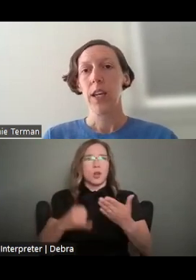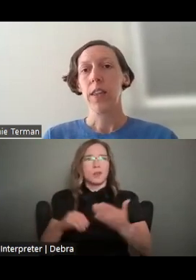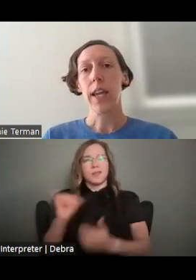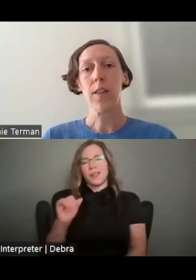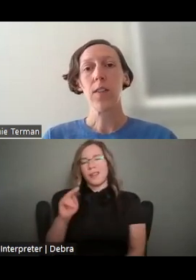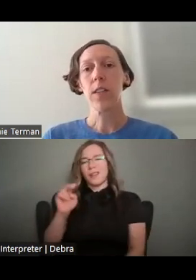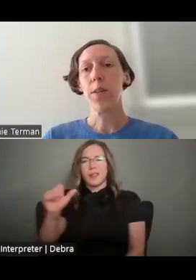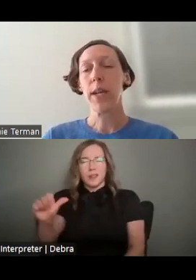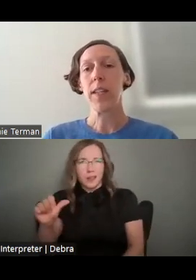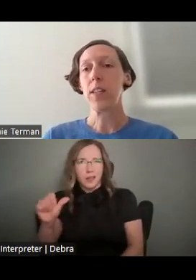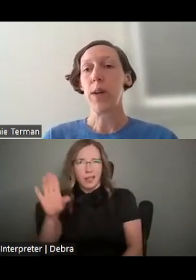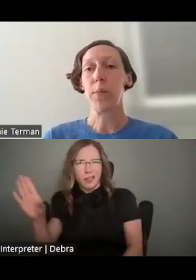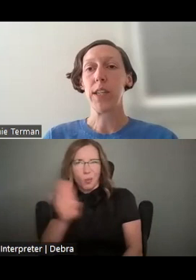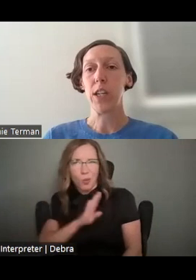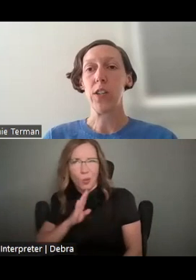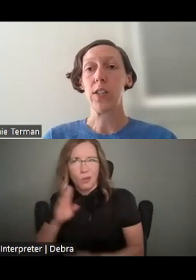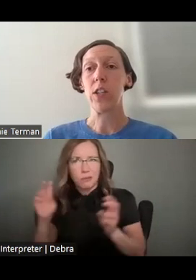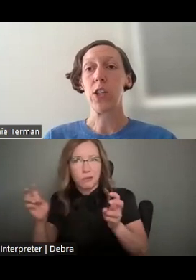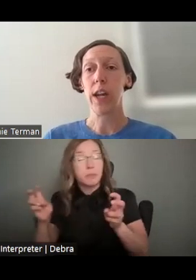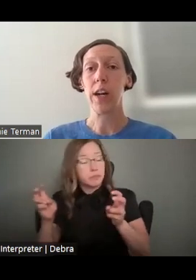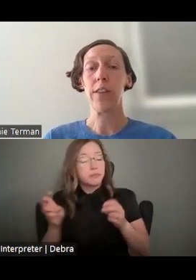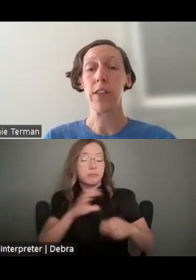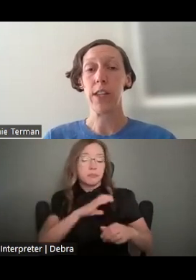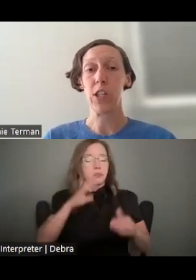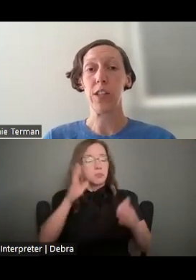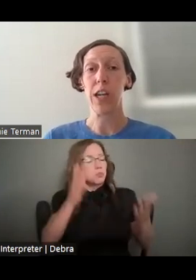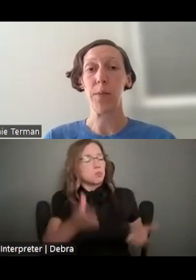THE COUNCIL THEN MAKES ITS RECOMMENDATIONS TO THE CHAIR OF THE NATIONAL ENDOWMENT FOR